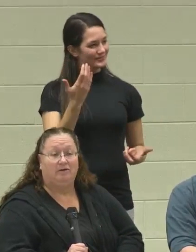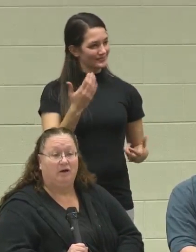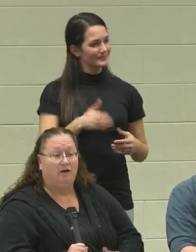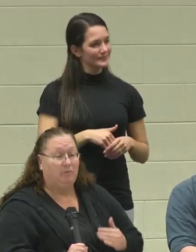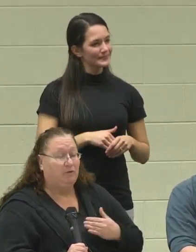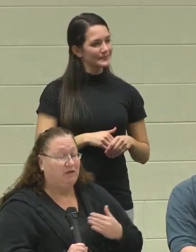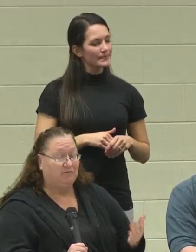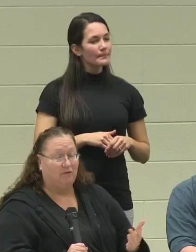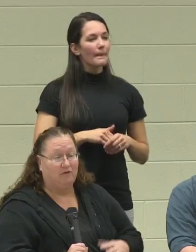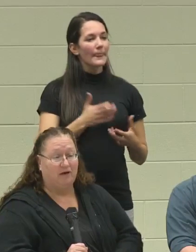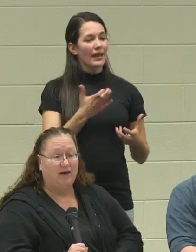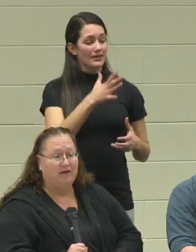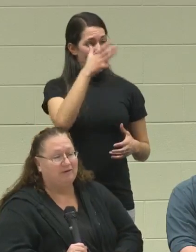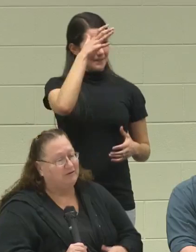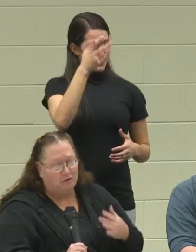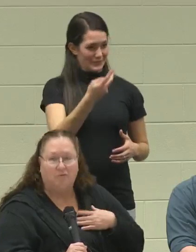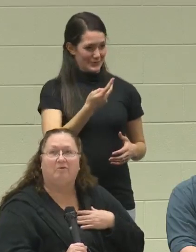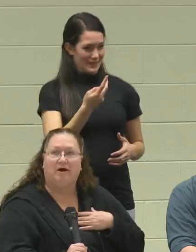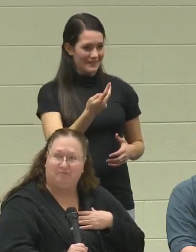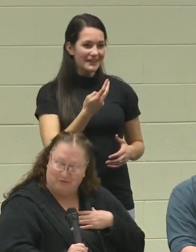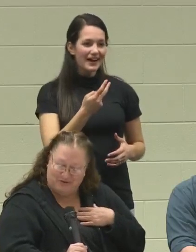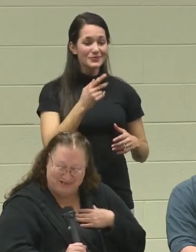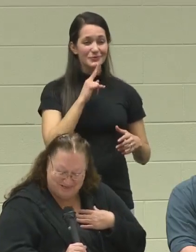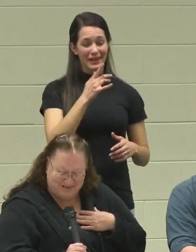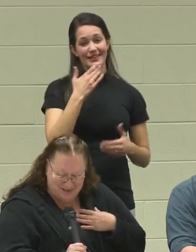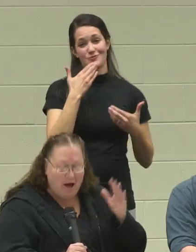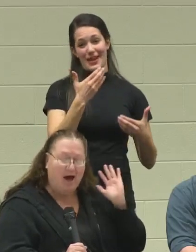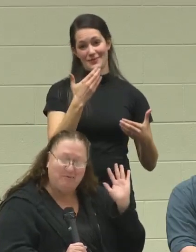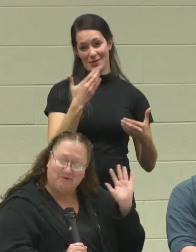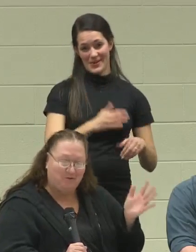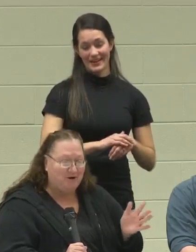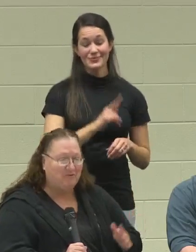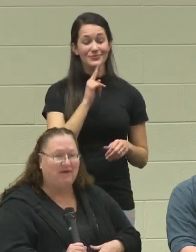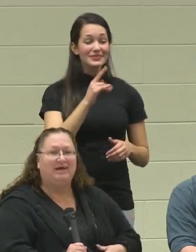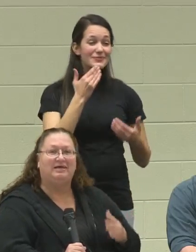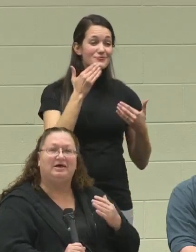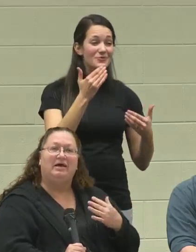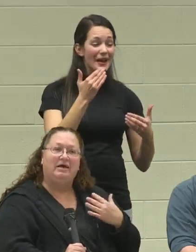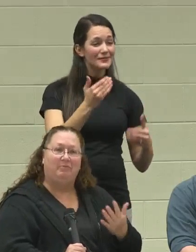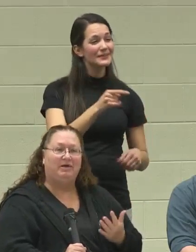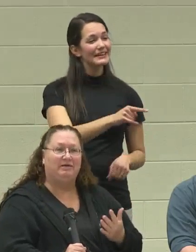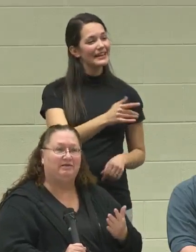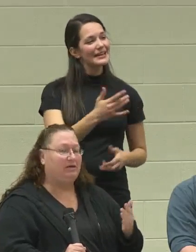Between his father and I, we're grateful. I am so grateful that he has... because it